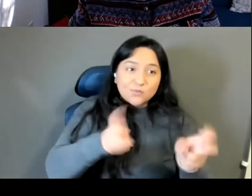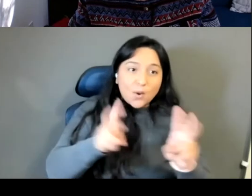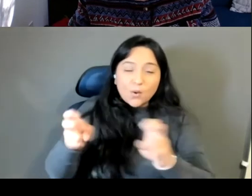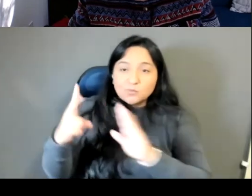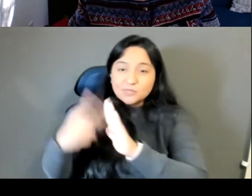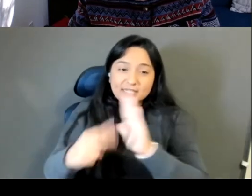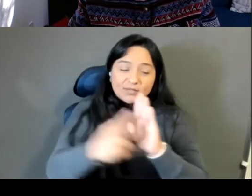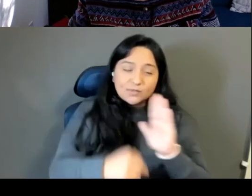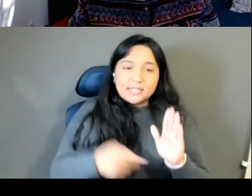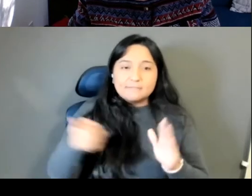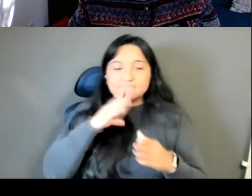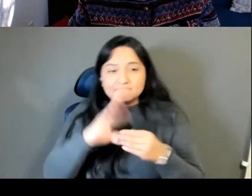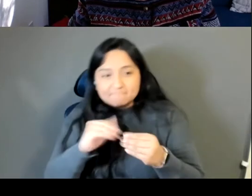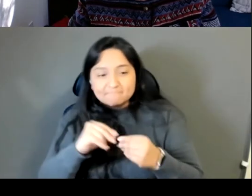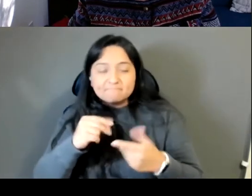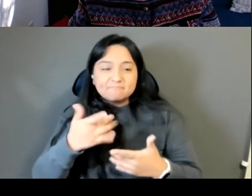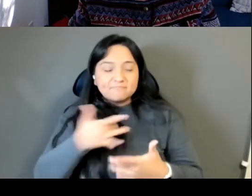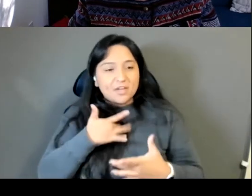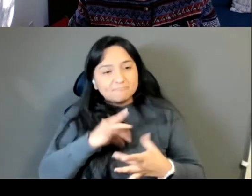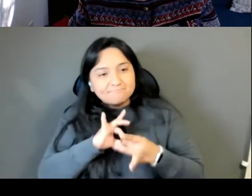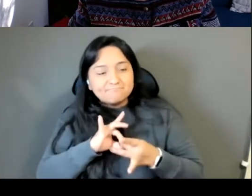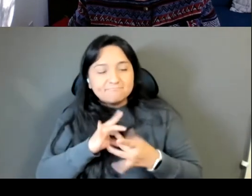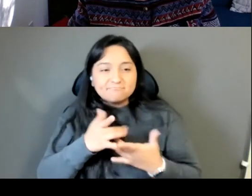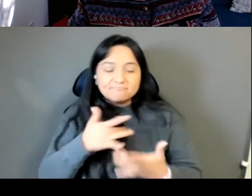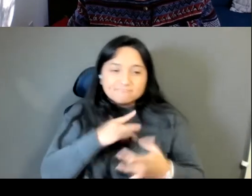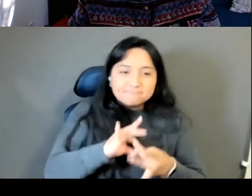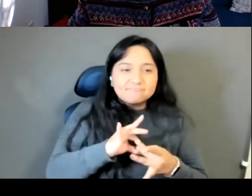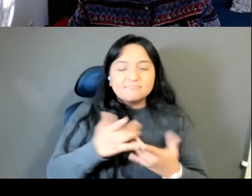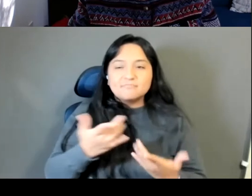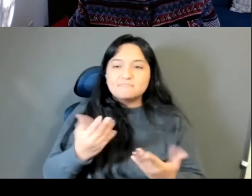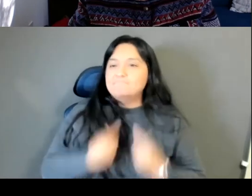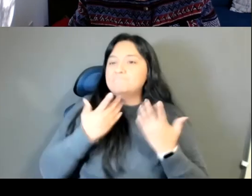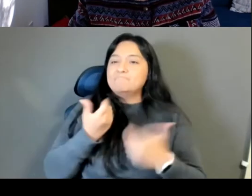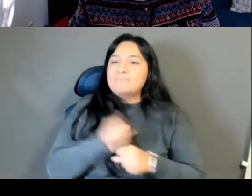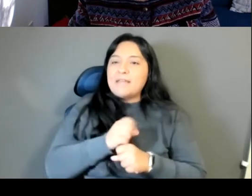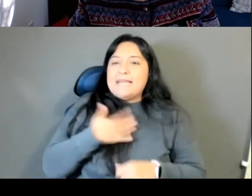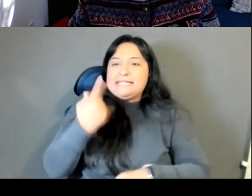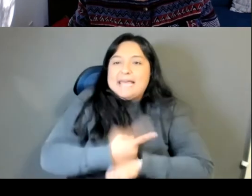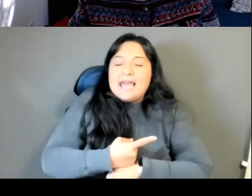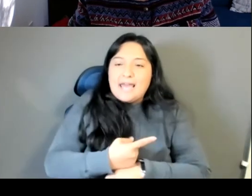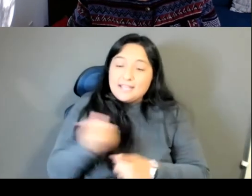with you like that just made my day and that just made everything worth it. All of my anxiety for the past year worth it.